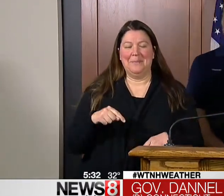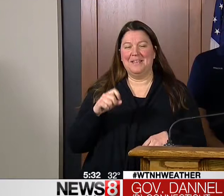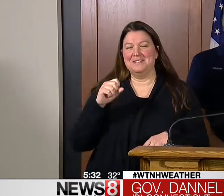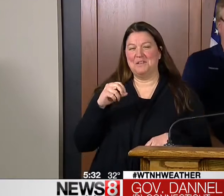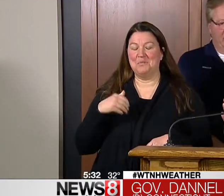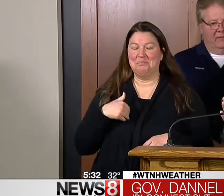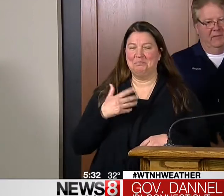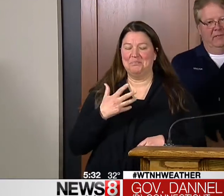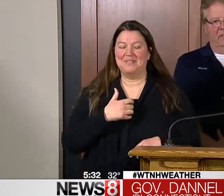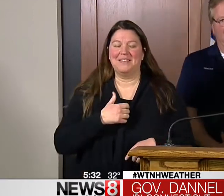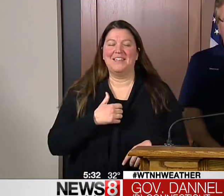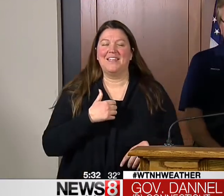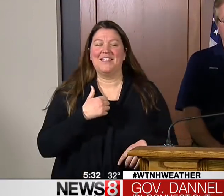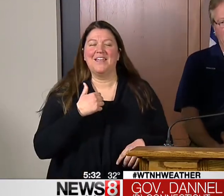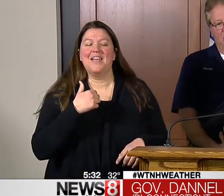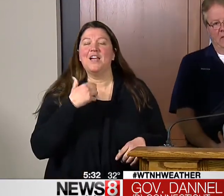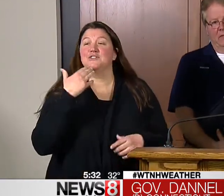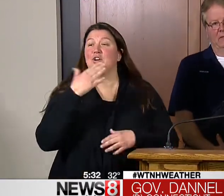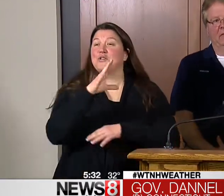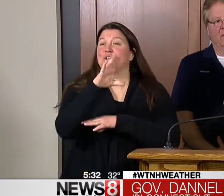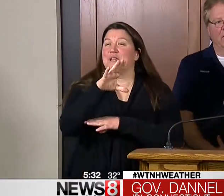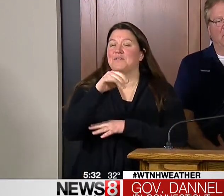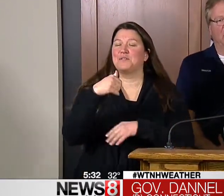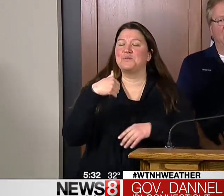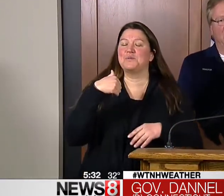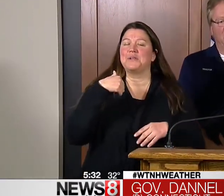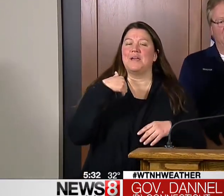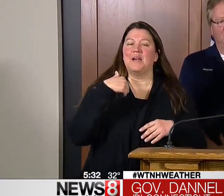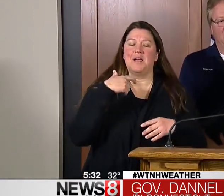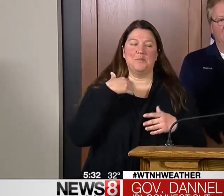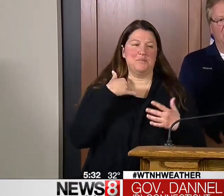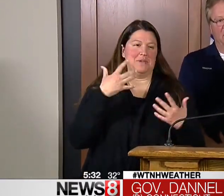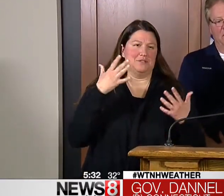GOV. MALL I KNEW I WAS DUE IN HERE, BECAUSE I LOOKED AT THE TV, AND I WAS ALREADY ON.